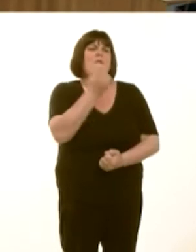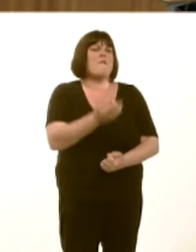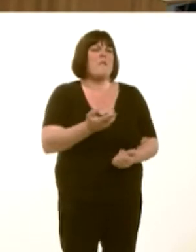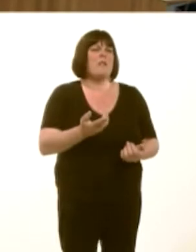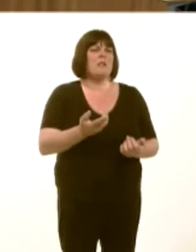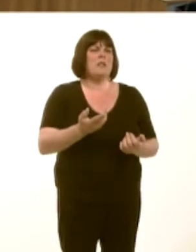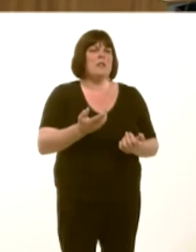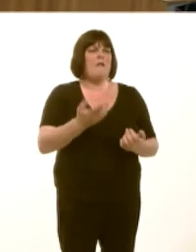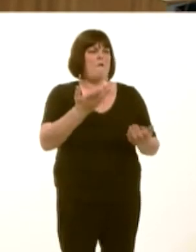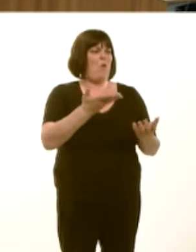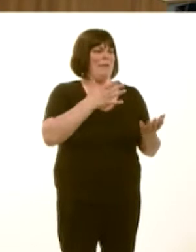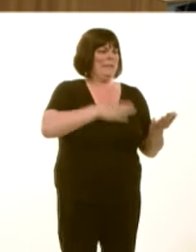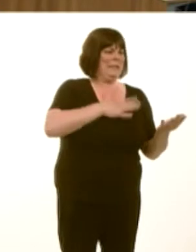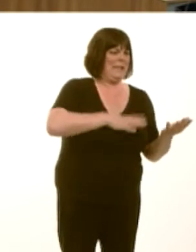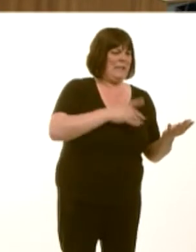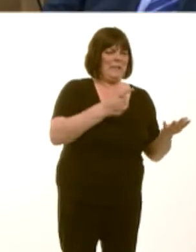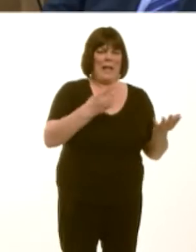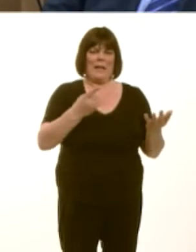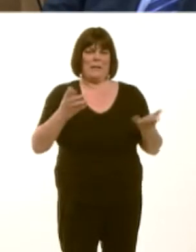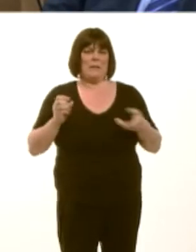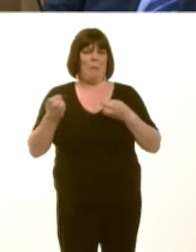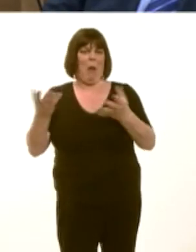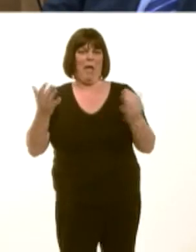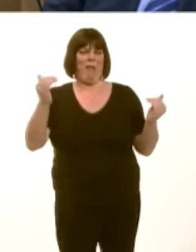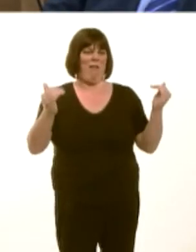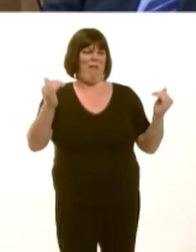We know that, because we know, as he will know himself, that where there is a proposal